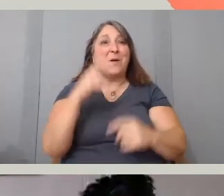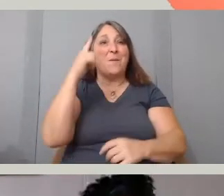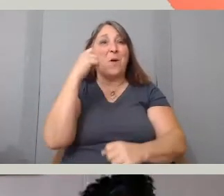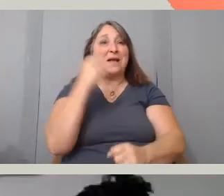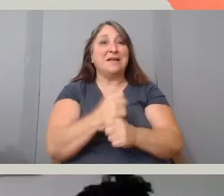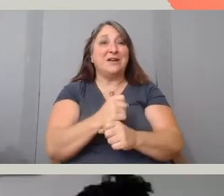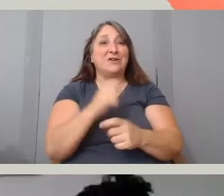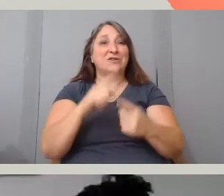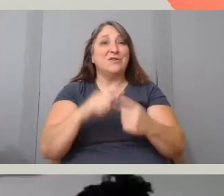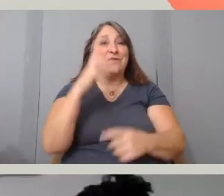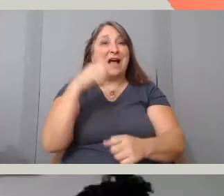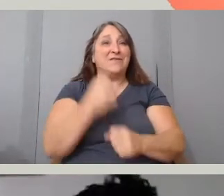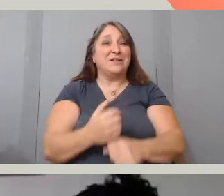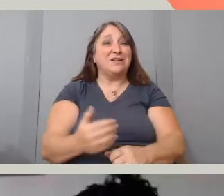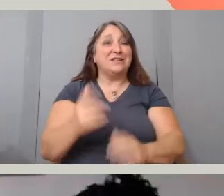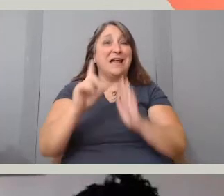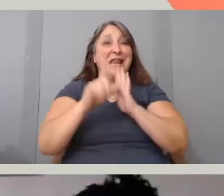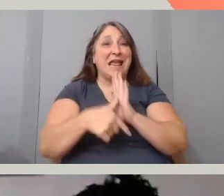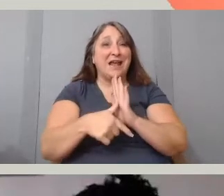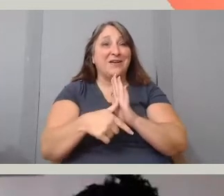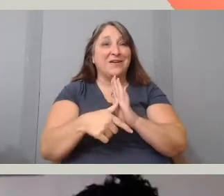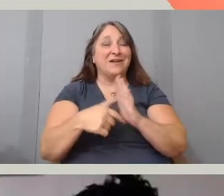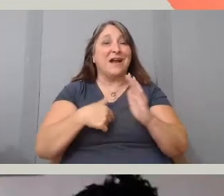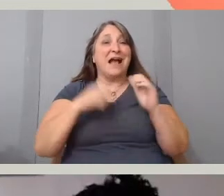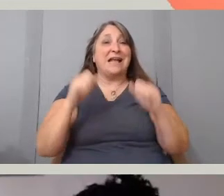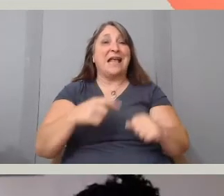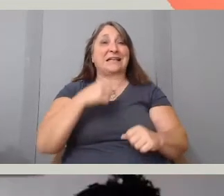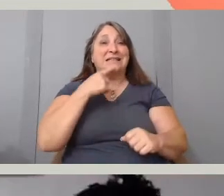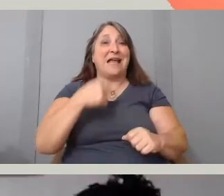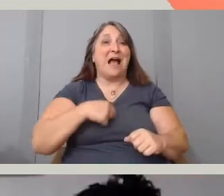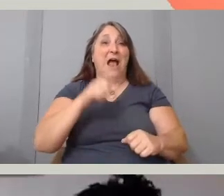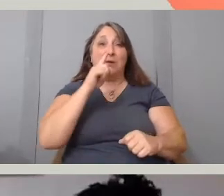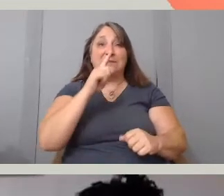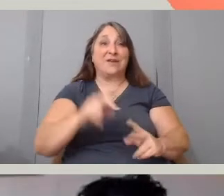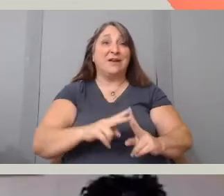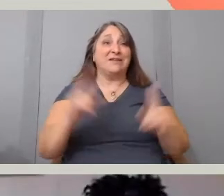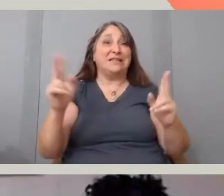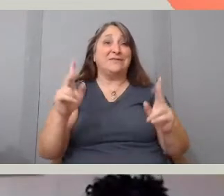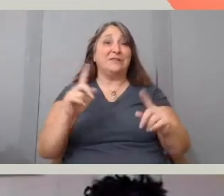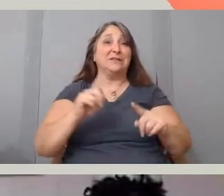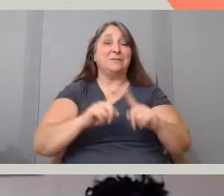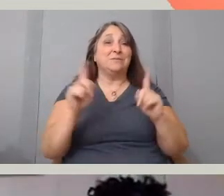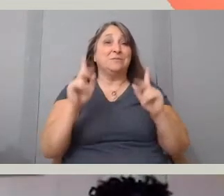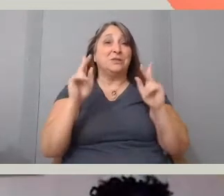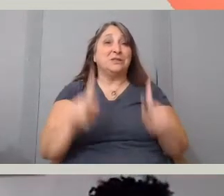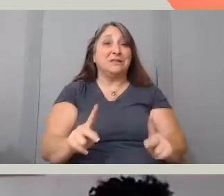I know I can say for myself, I was a very different person. So I think every time we came to her